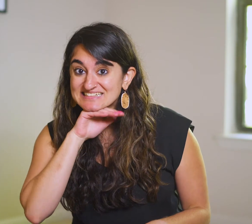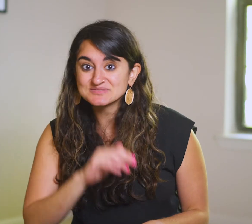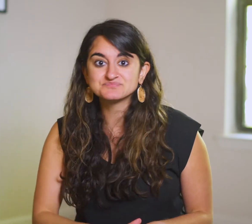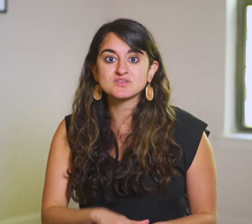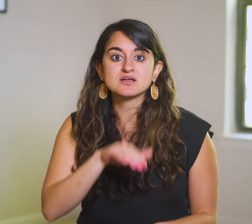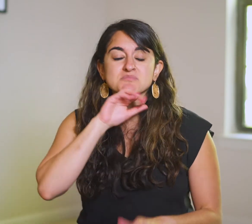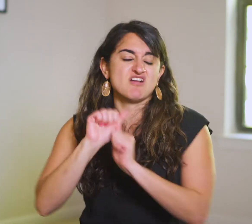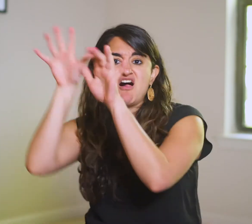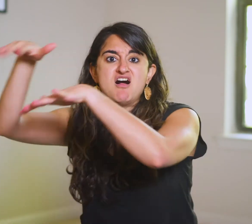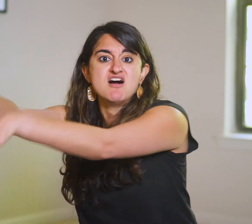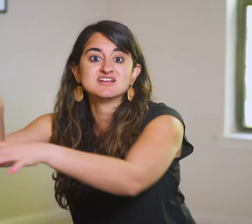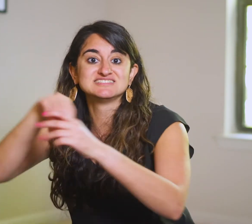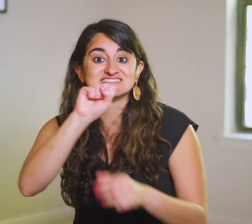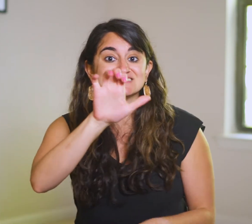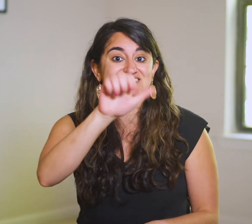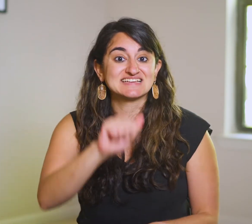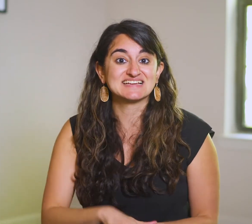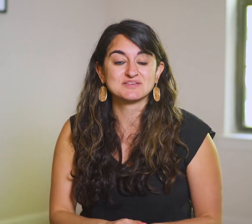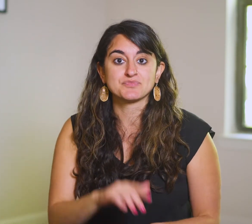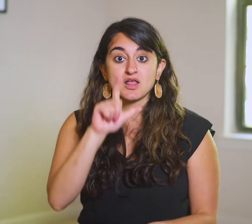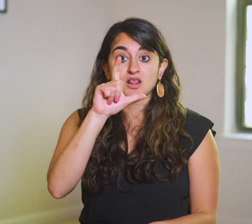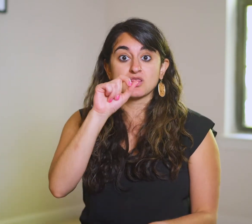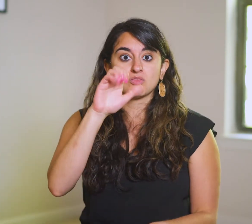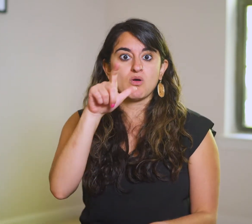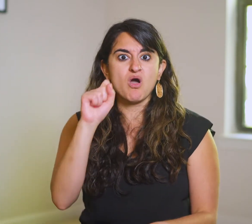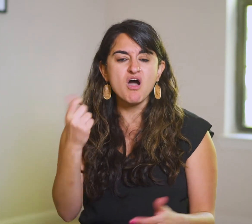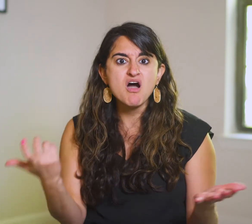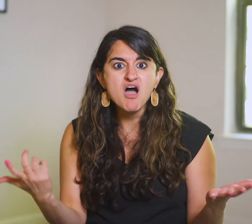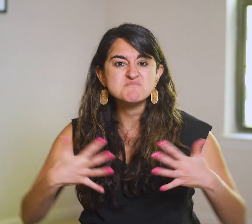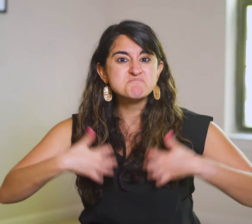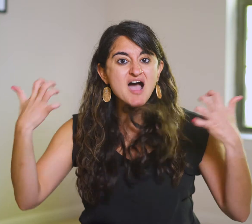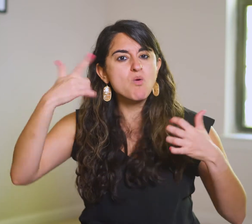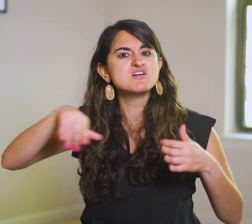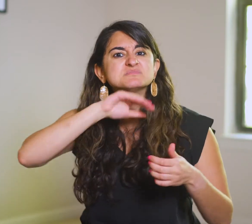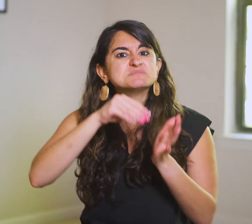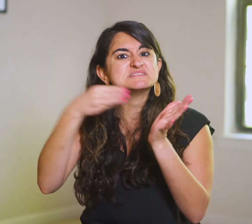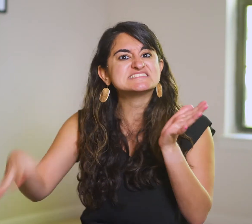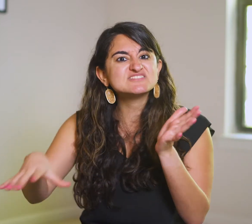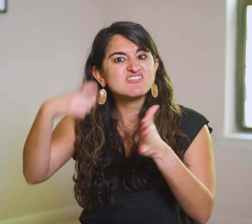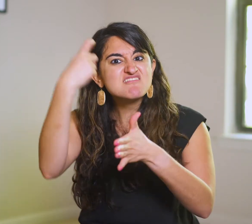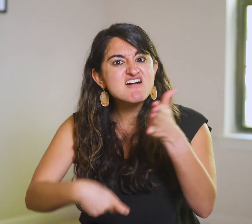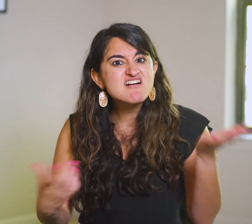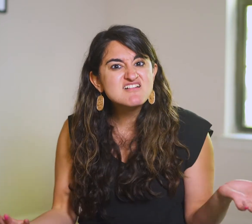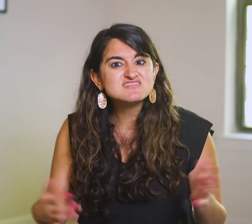the pigs run into the sea, and the locals are furious— those pigs were costly!